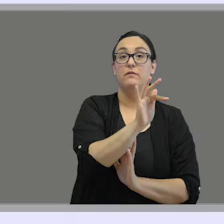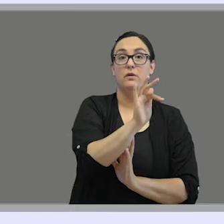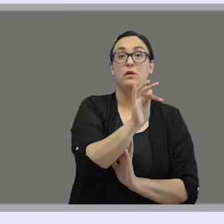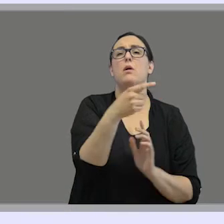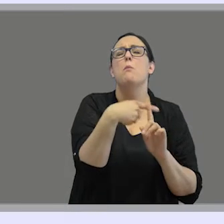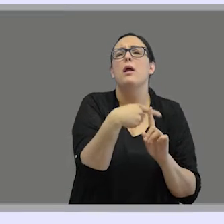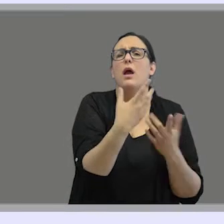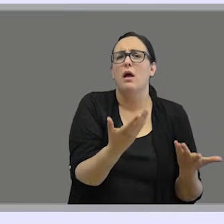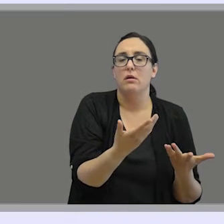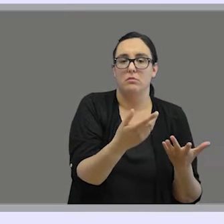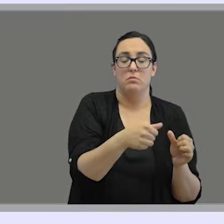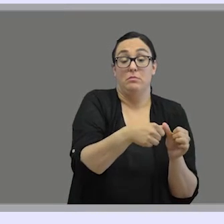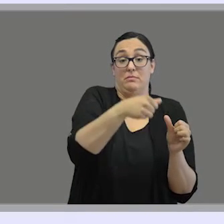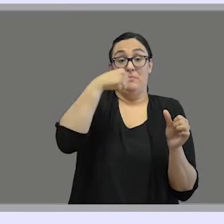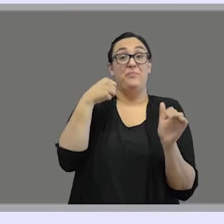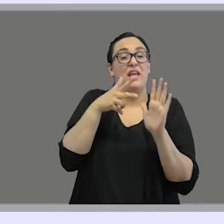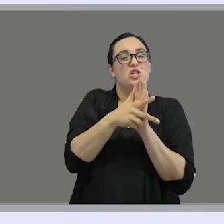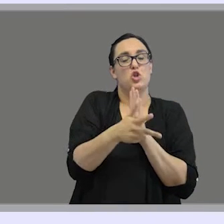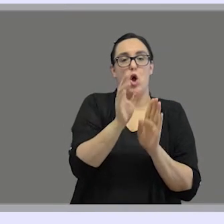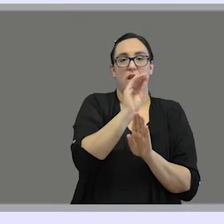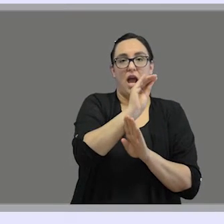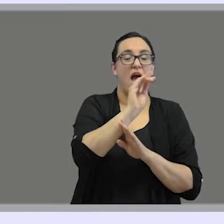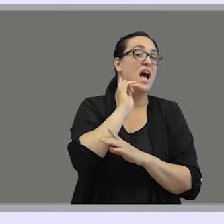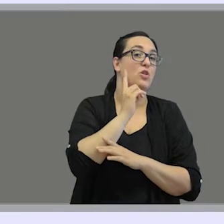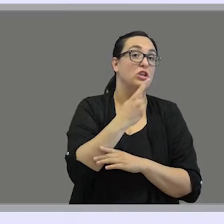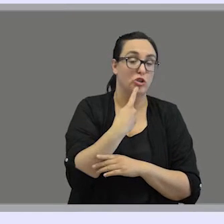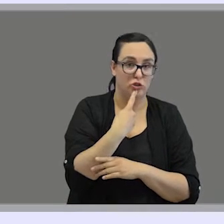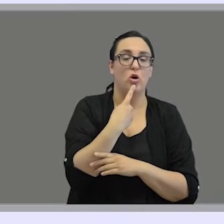because the history of the deaf education in the USA